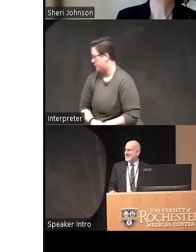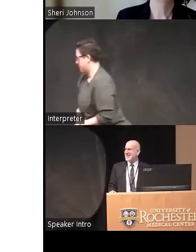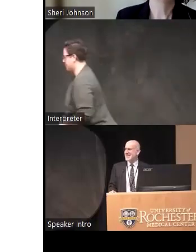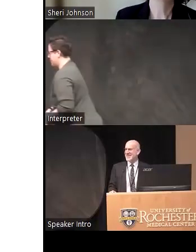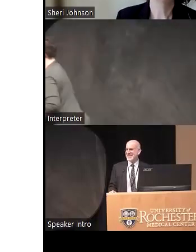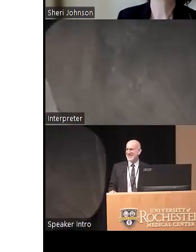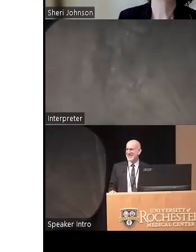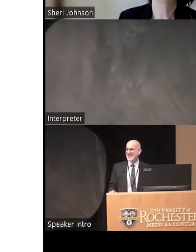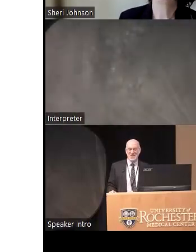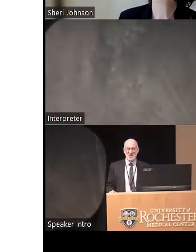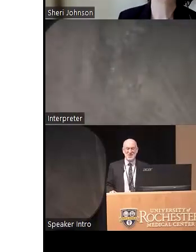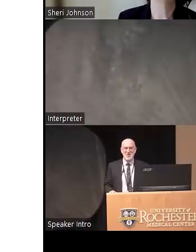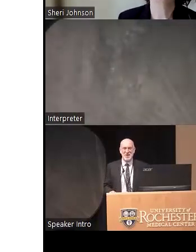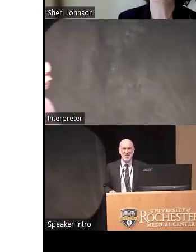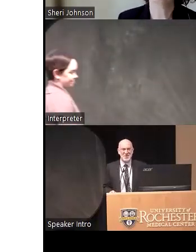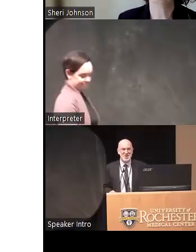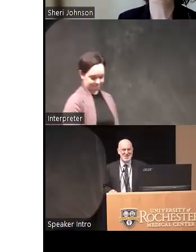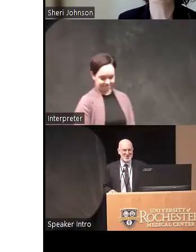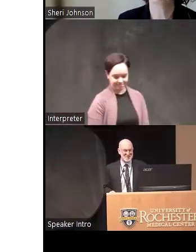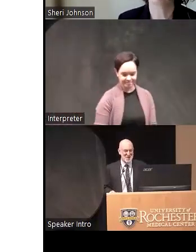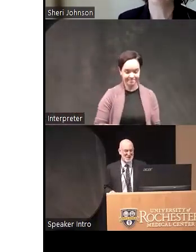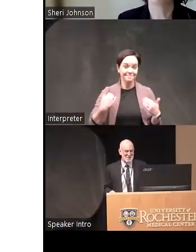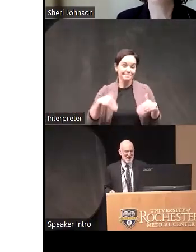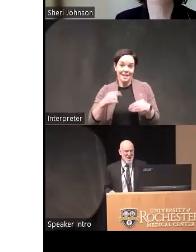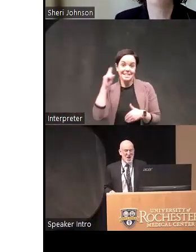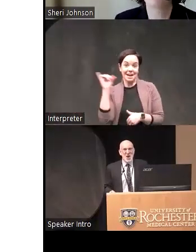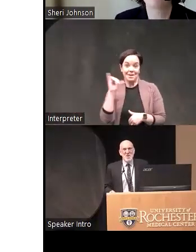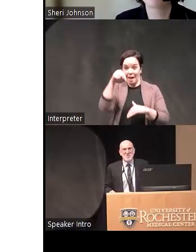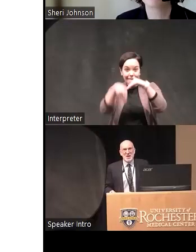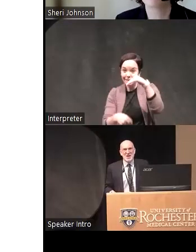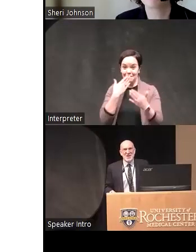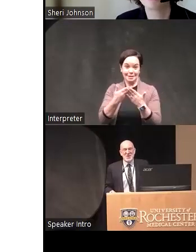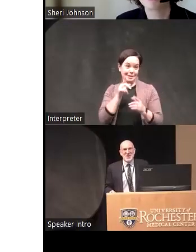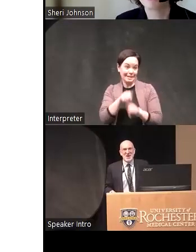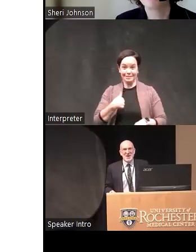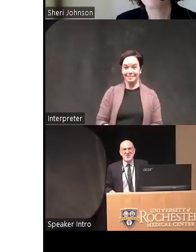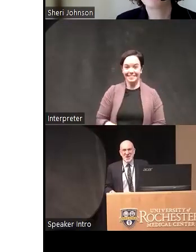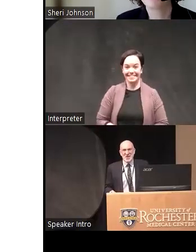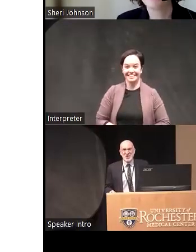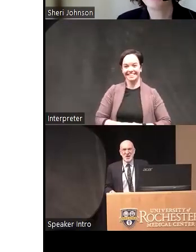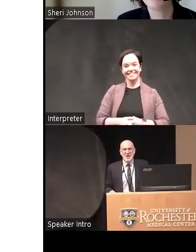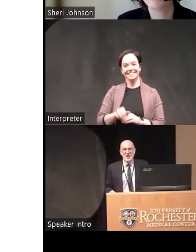okay well that sure sounded like a full answer to me but you know it was a good answer and I